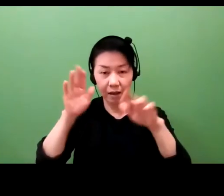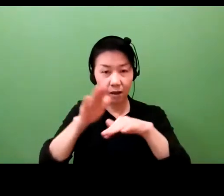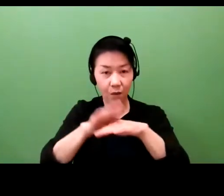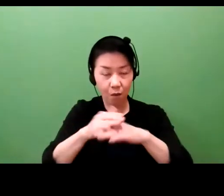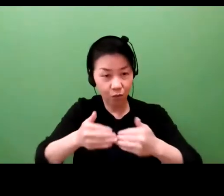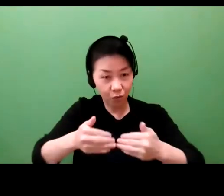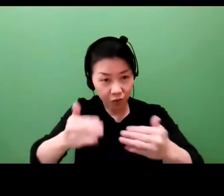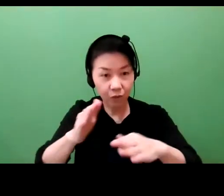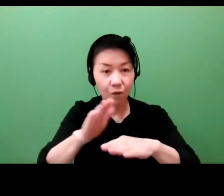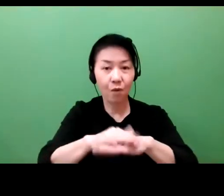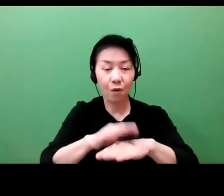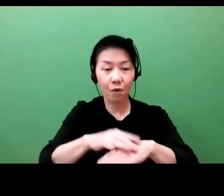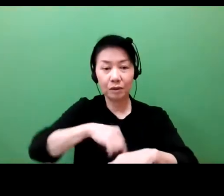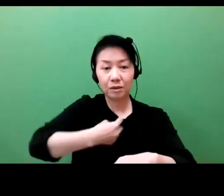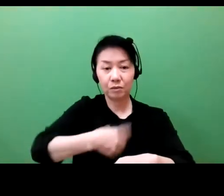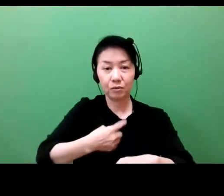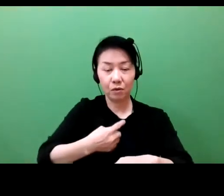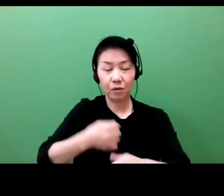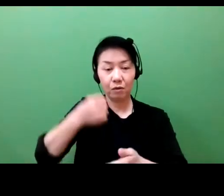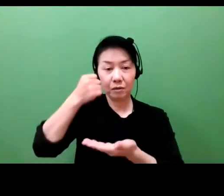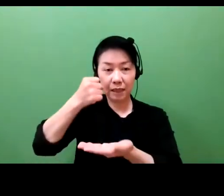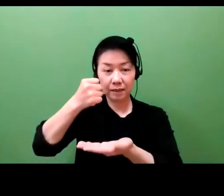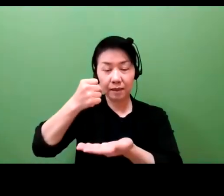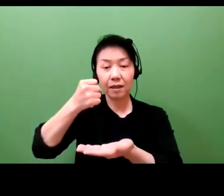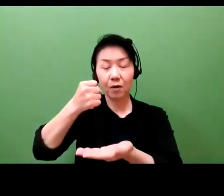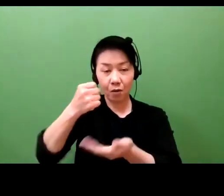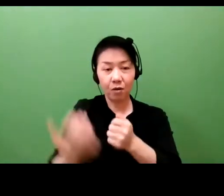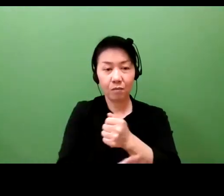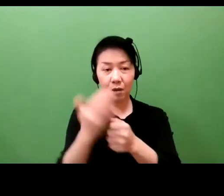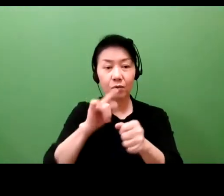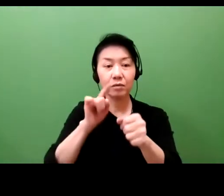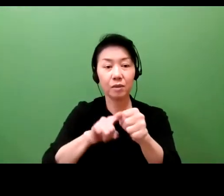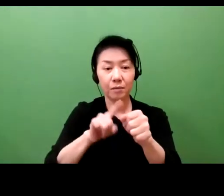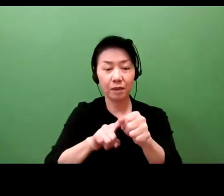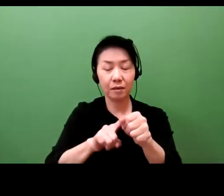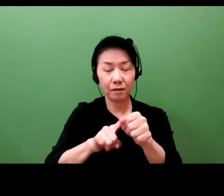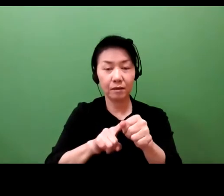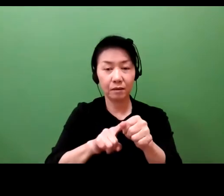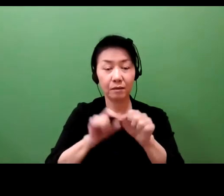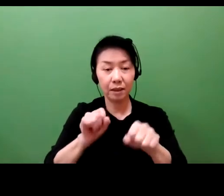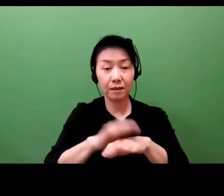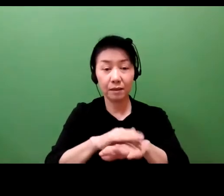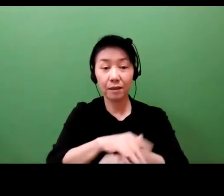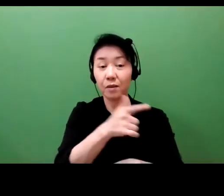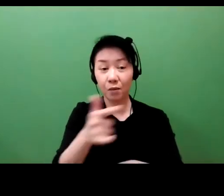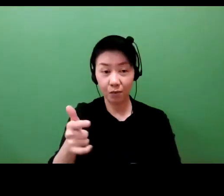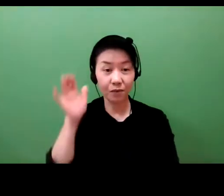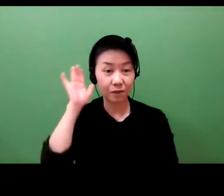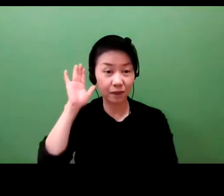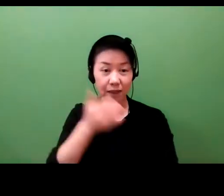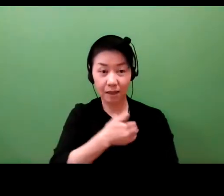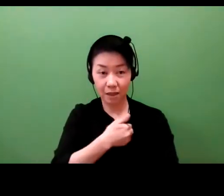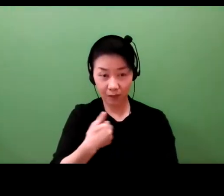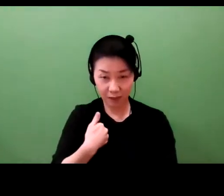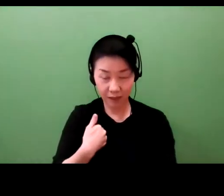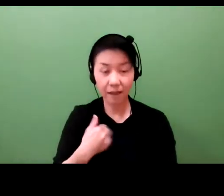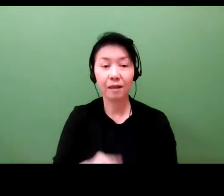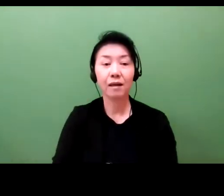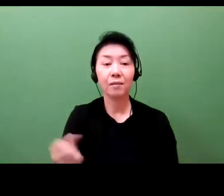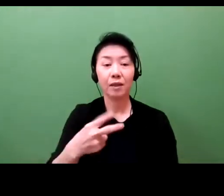on these larger issues as well. I trust that our audience has found this morning's conversation informative, and I would like